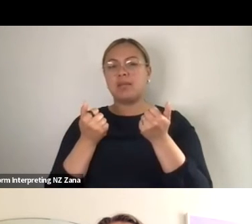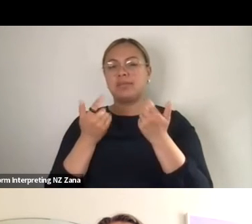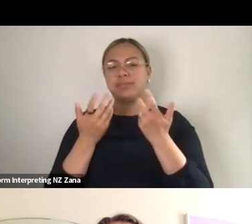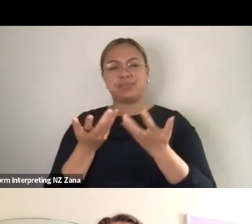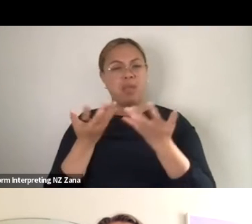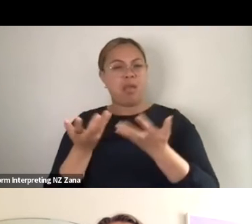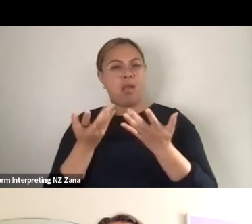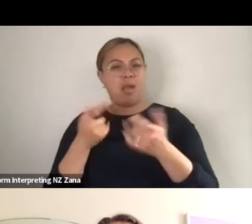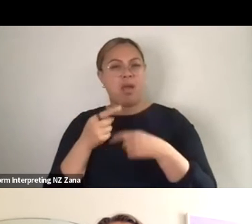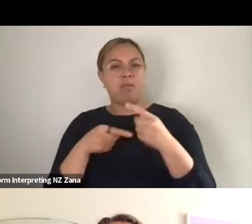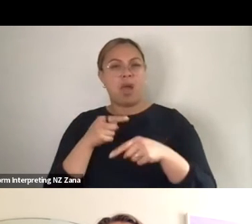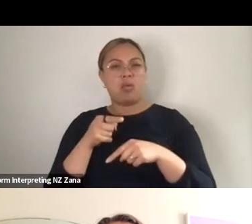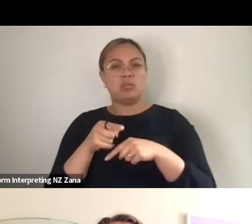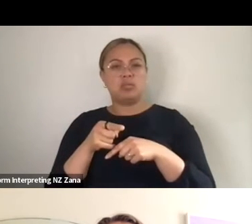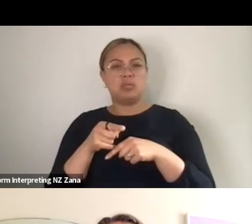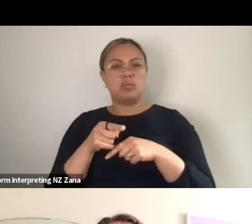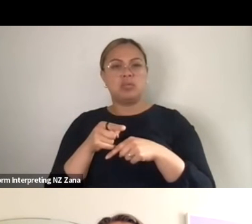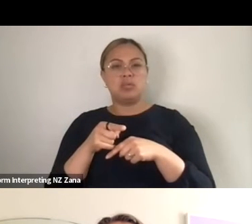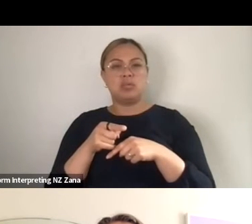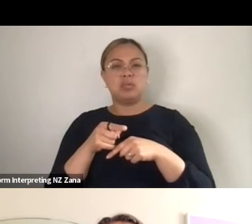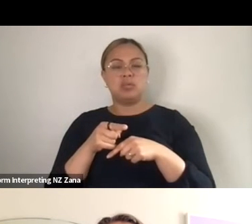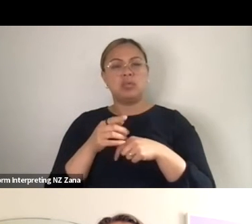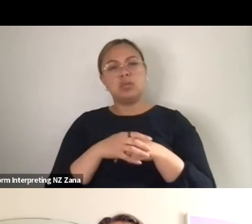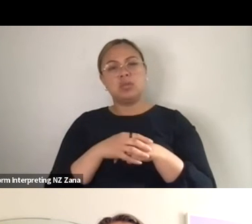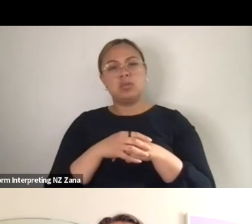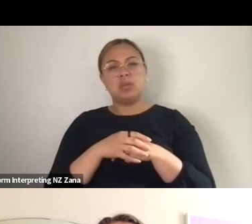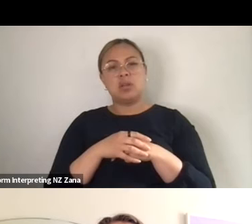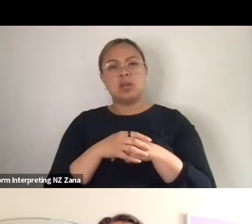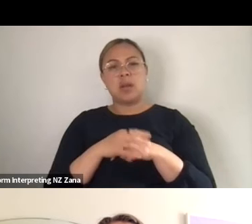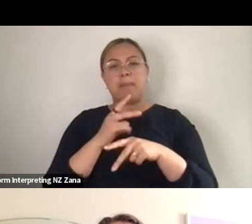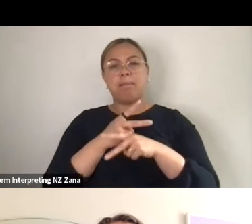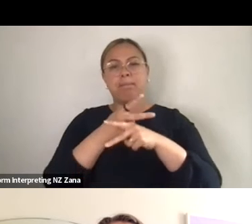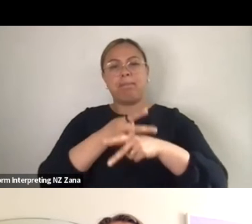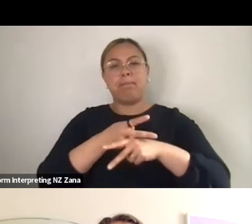about mentorship, and thinking what form. Because I think we often think of mentorship